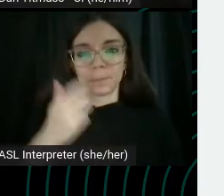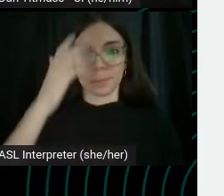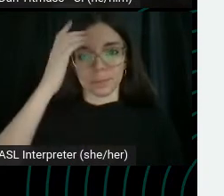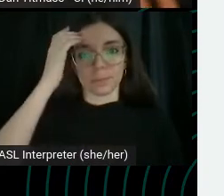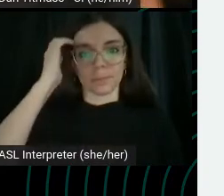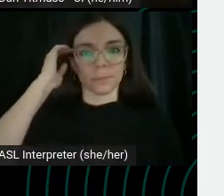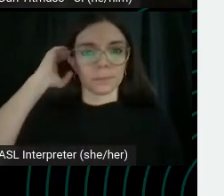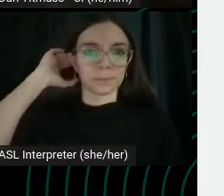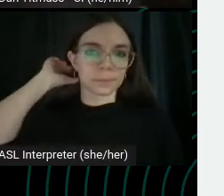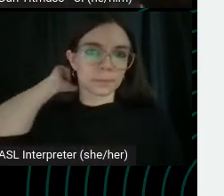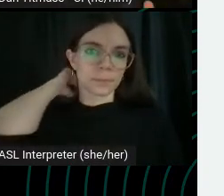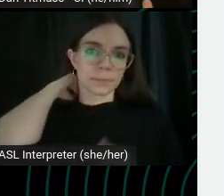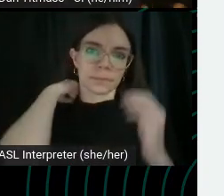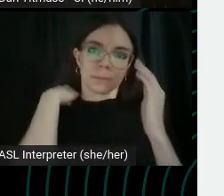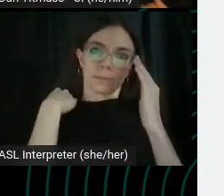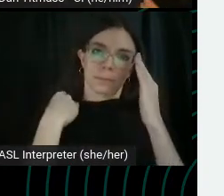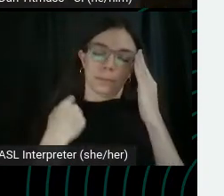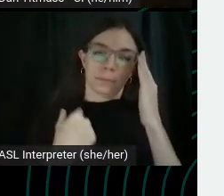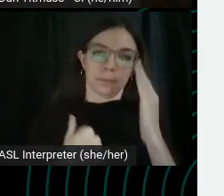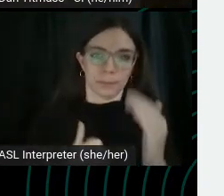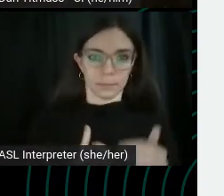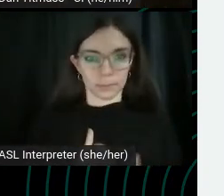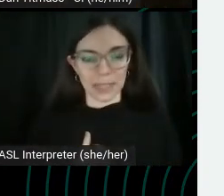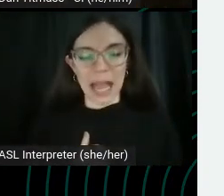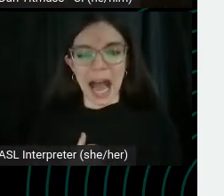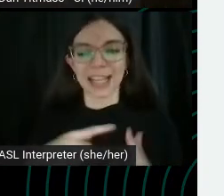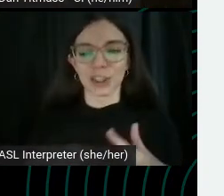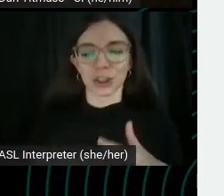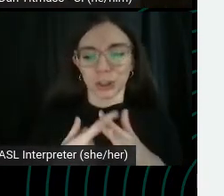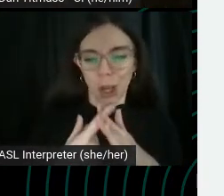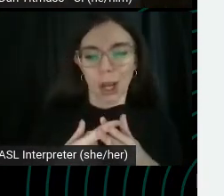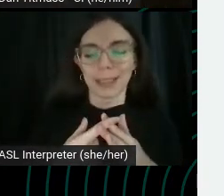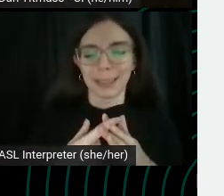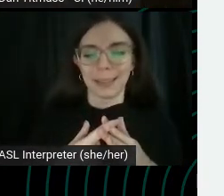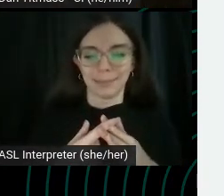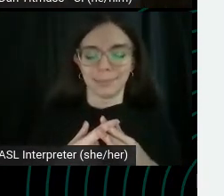I'm you know, I had a starter called yeast lightning and a fun fact